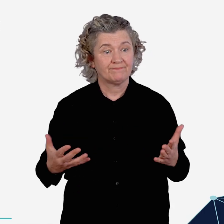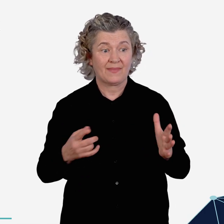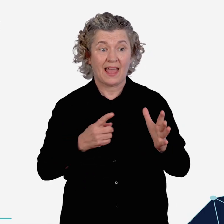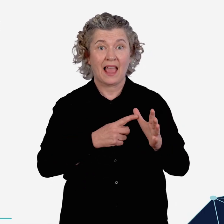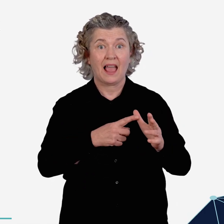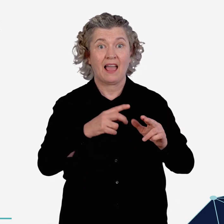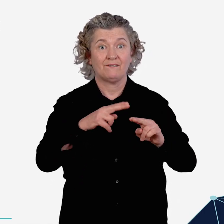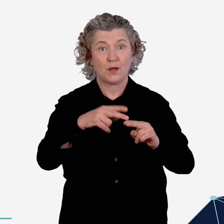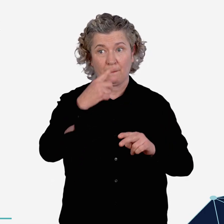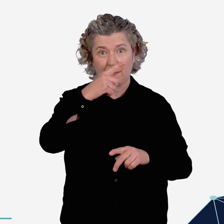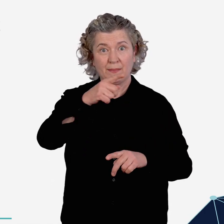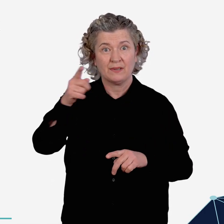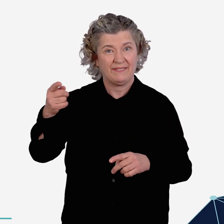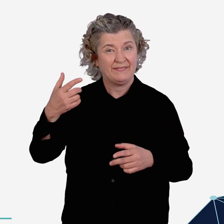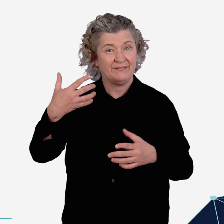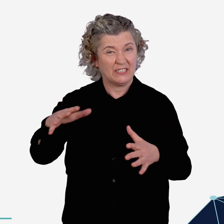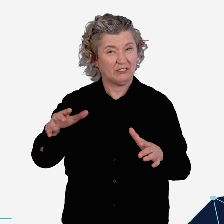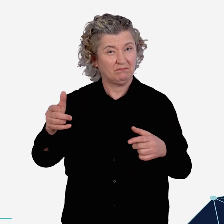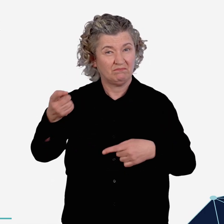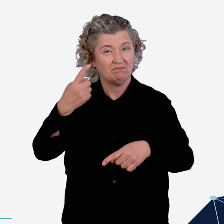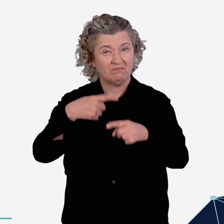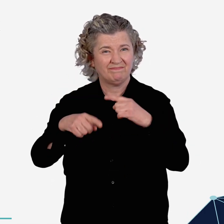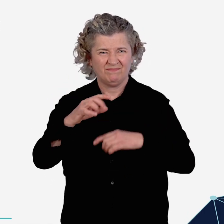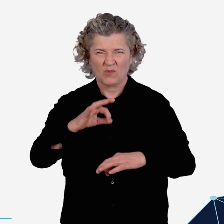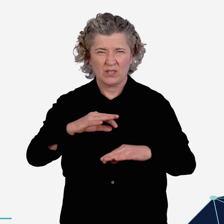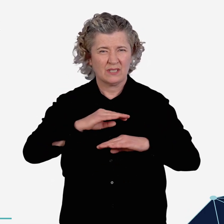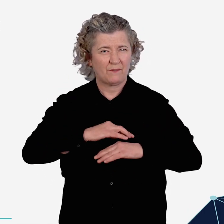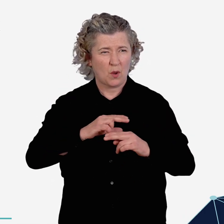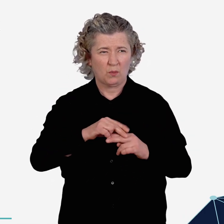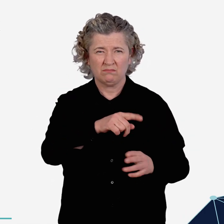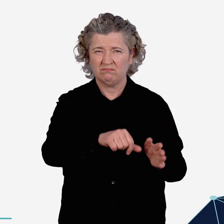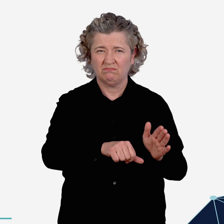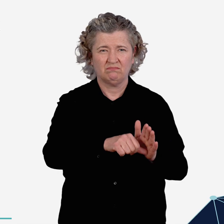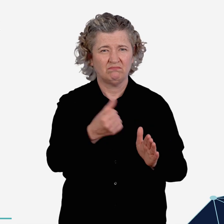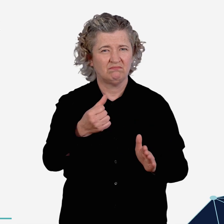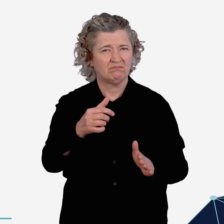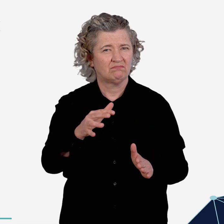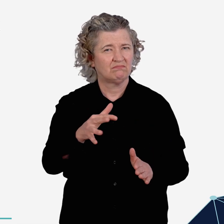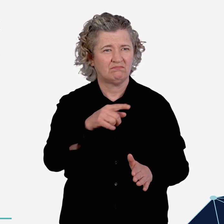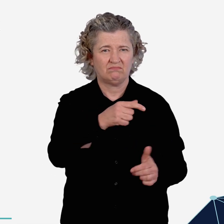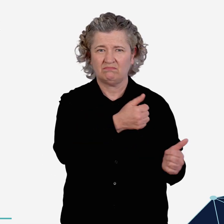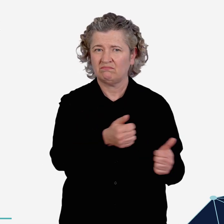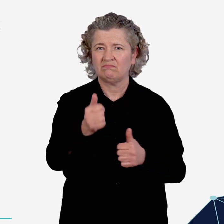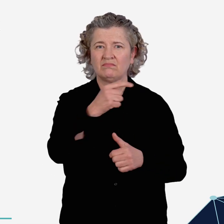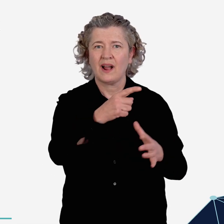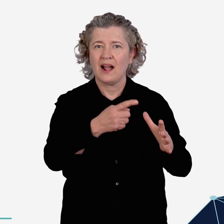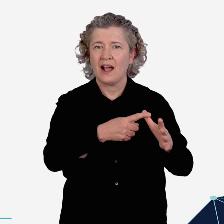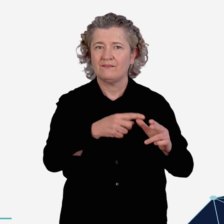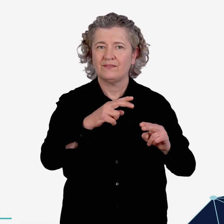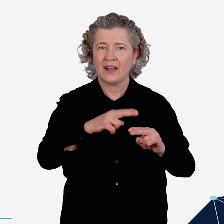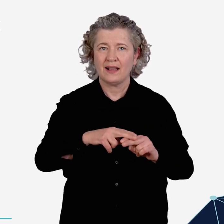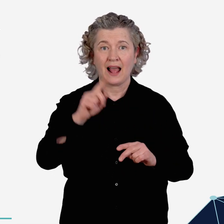However, AAF members have expressed dissatisfaction about the ineffectiveness of the AAF.